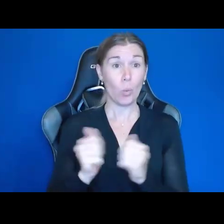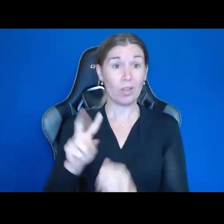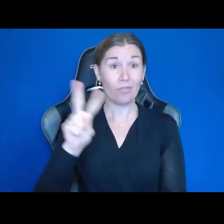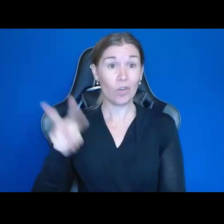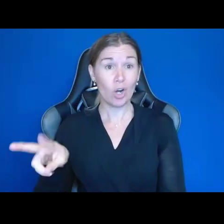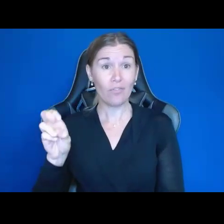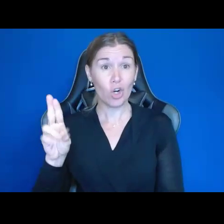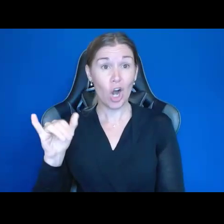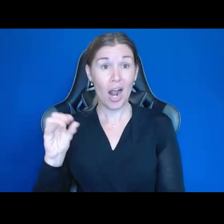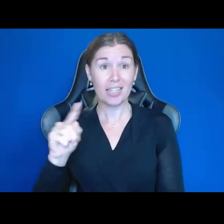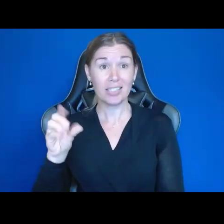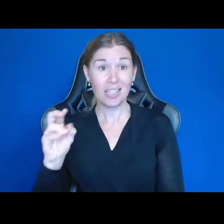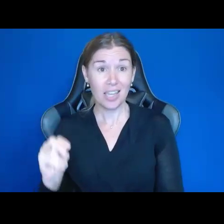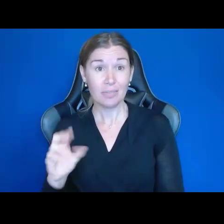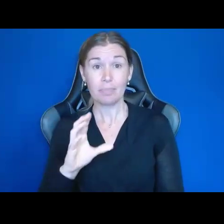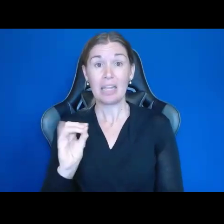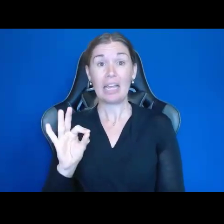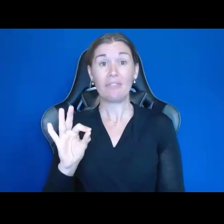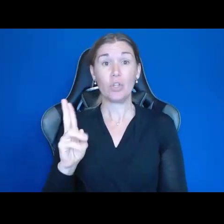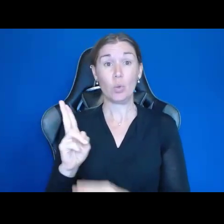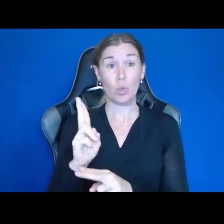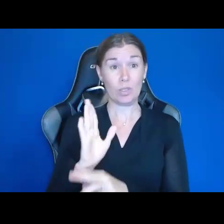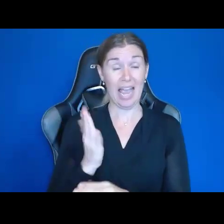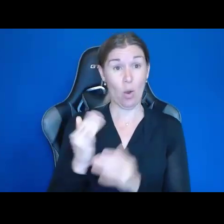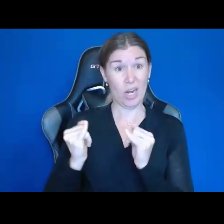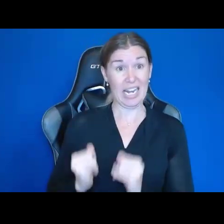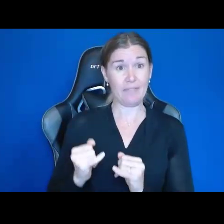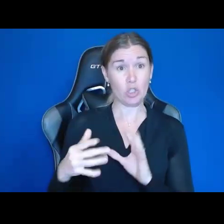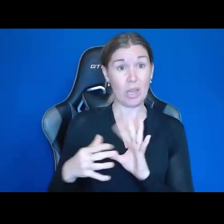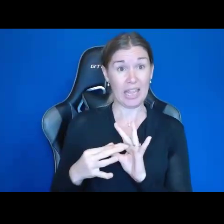And if you use our individualized link, so that we get credit, that you've signed up